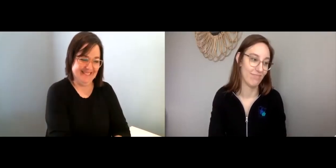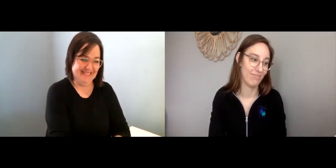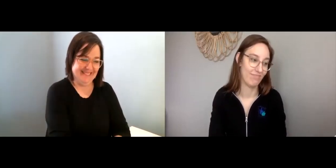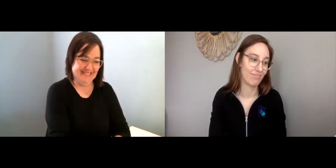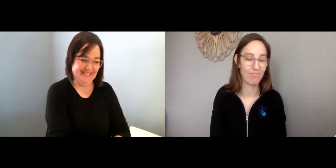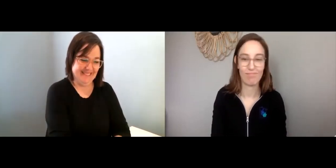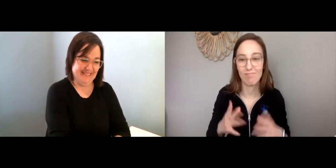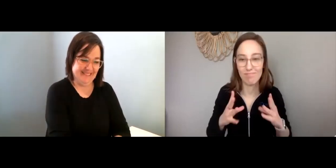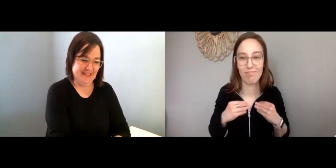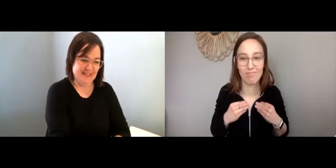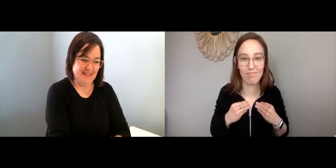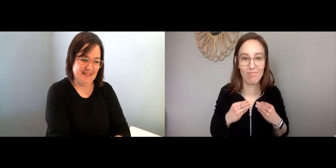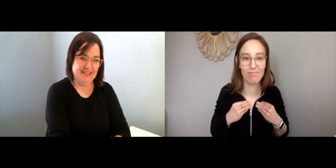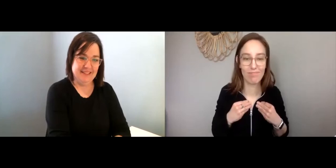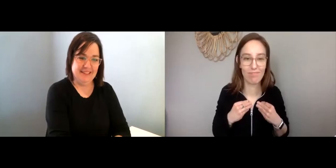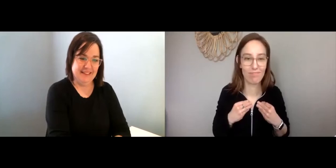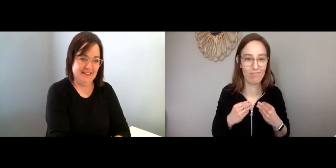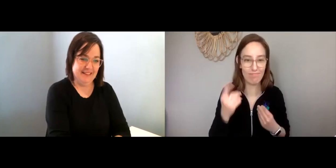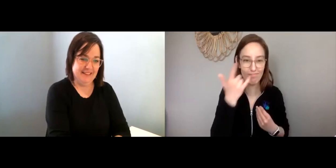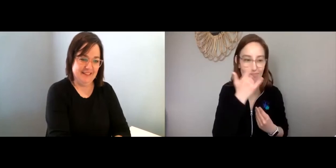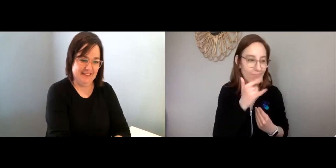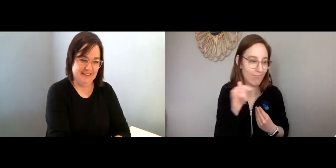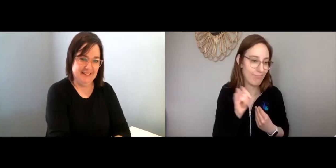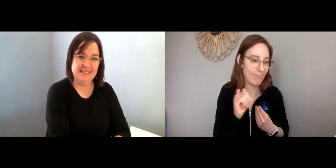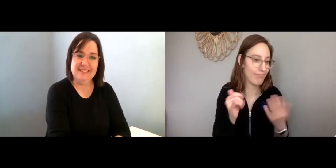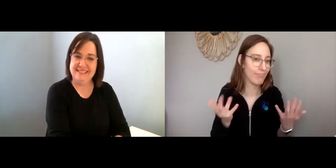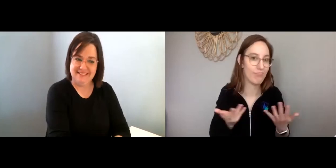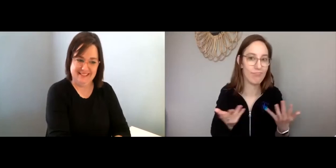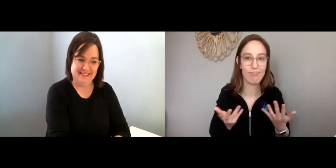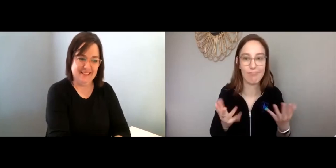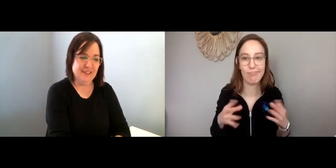What does that look like?